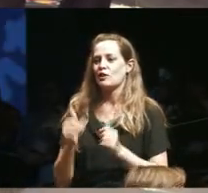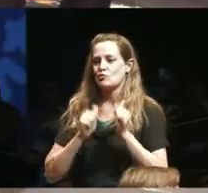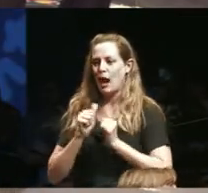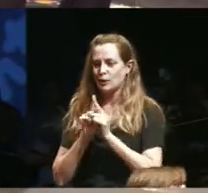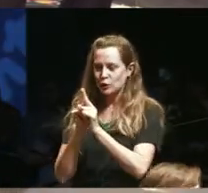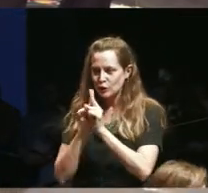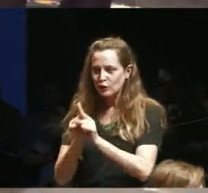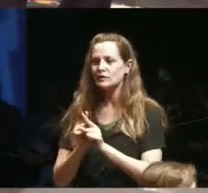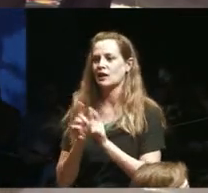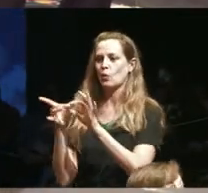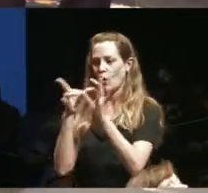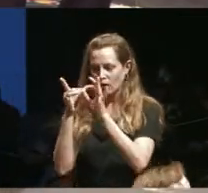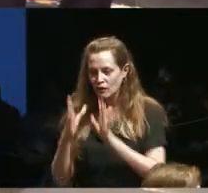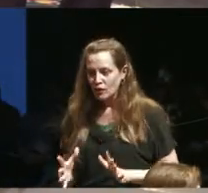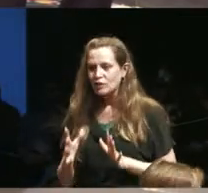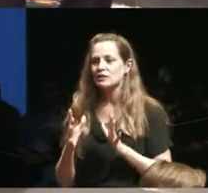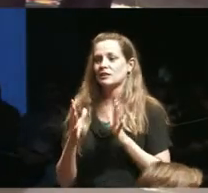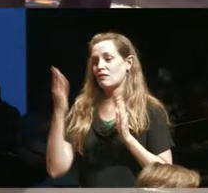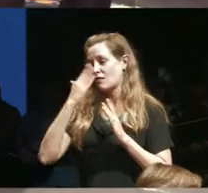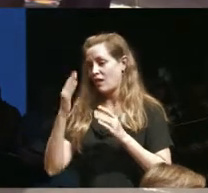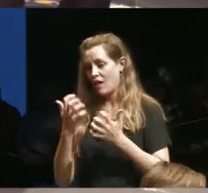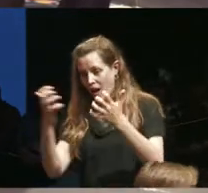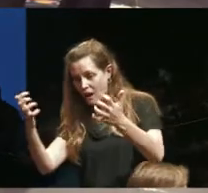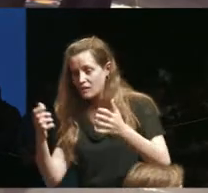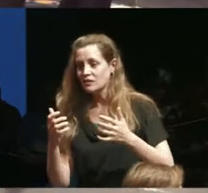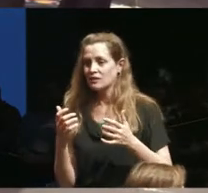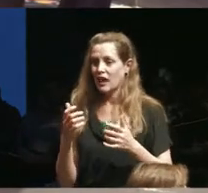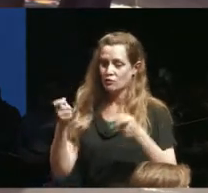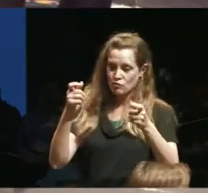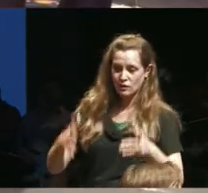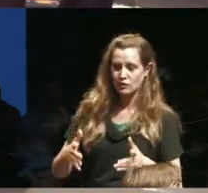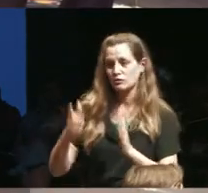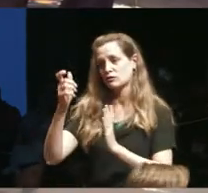front-of-house and directors and screenwriters and you know all of these